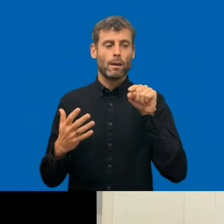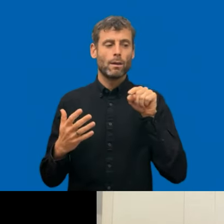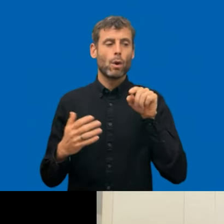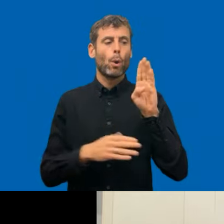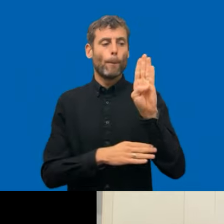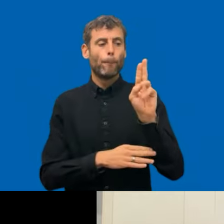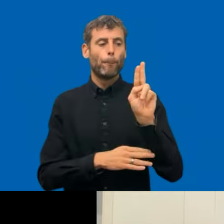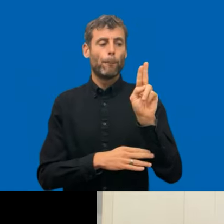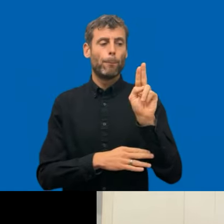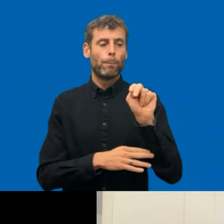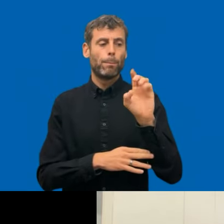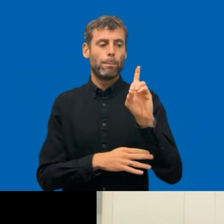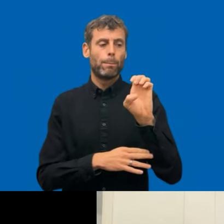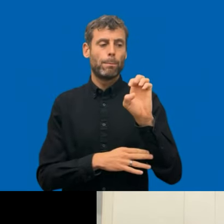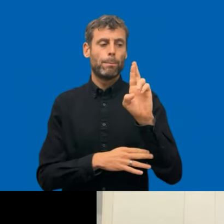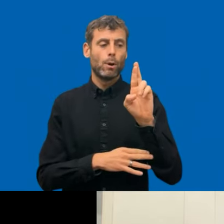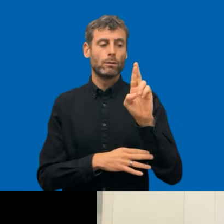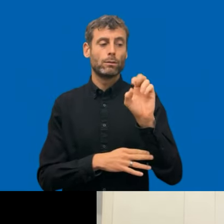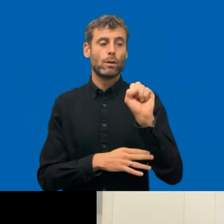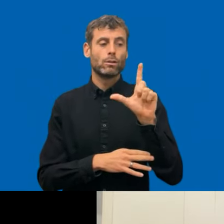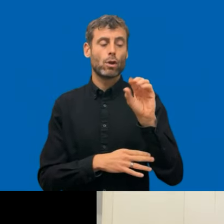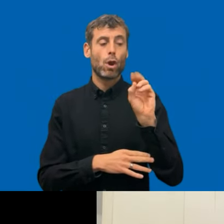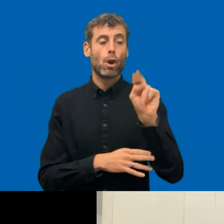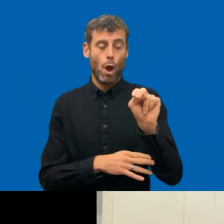Okay. So that's good to hear. You cover almost all of